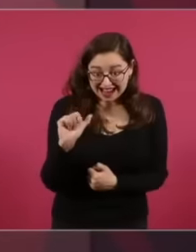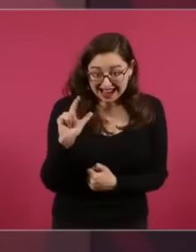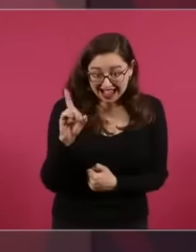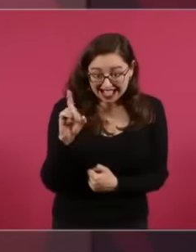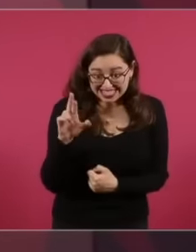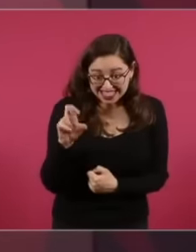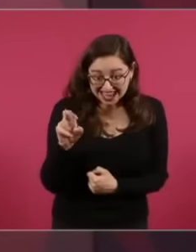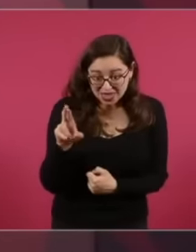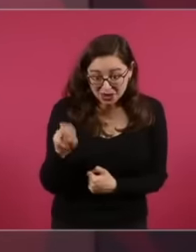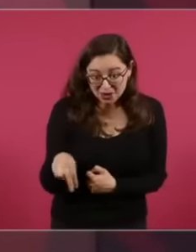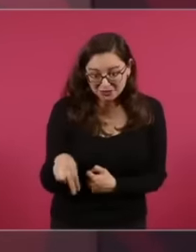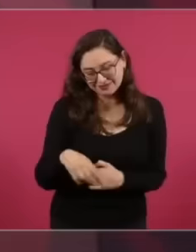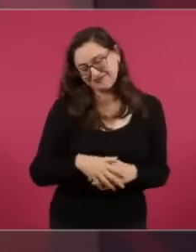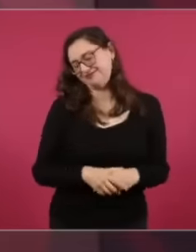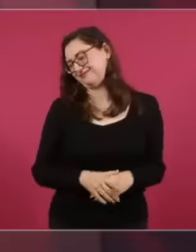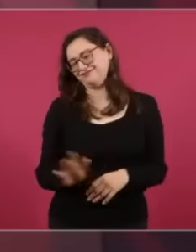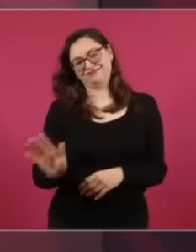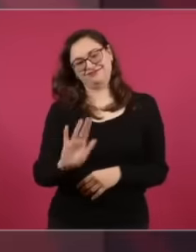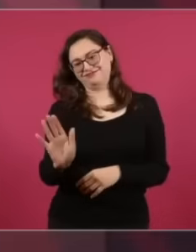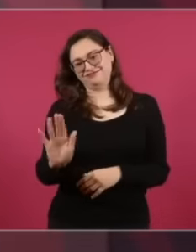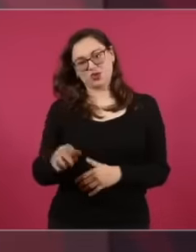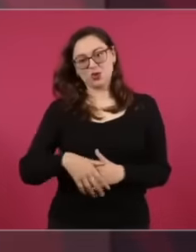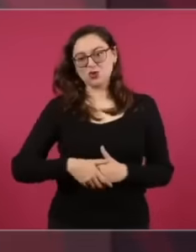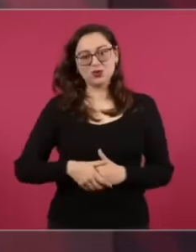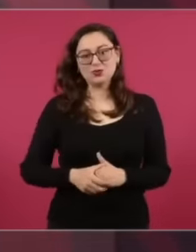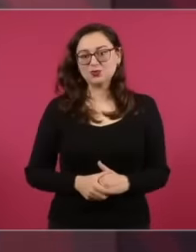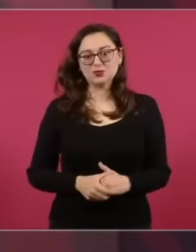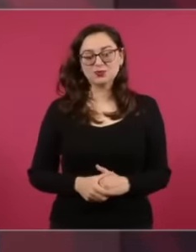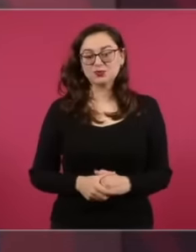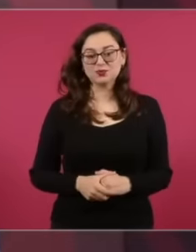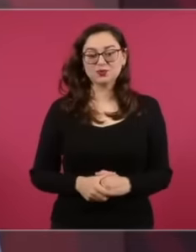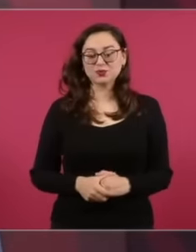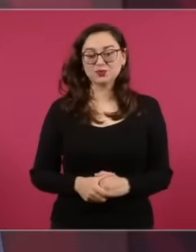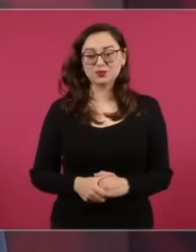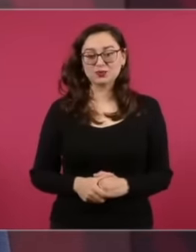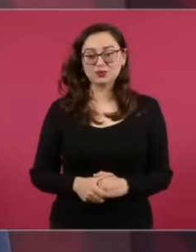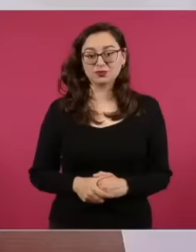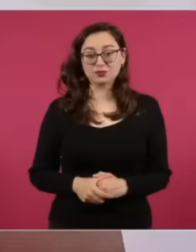different. So I cannot bow my